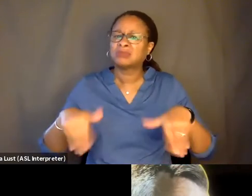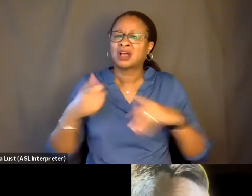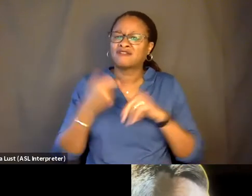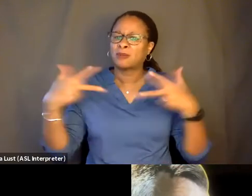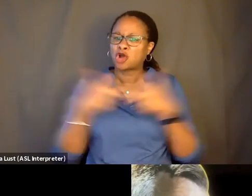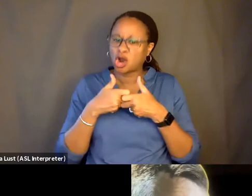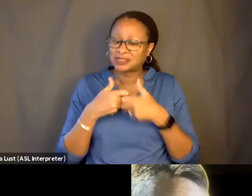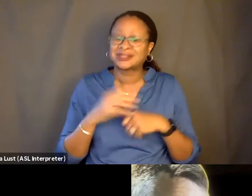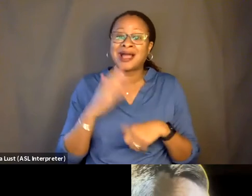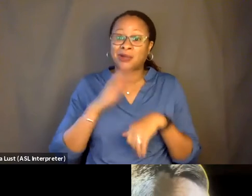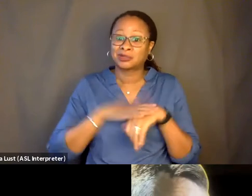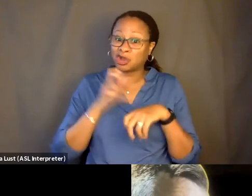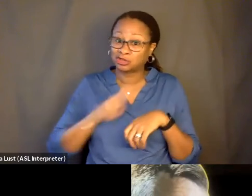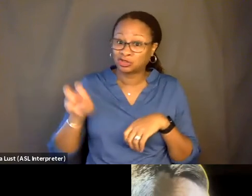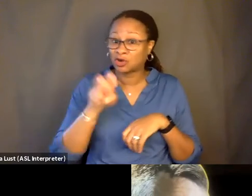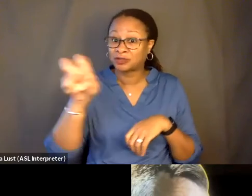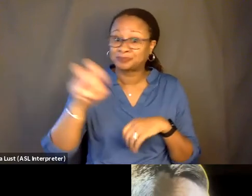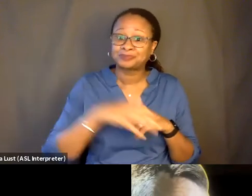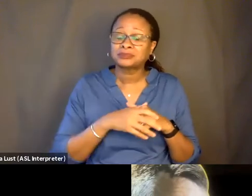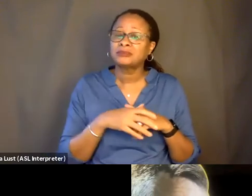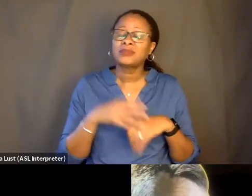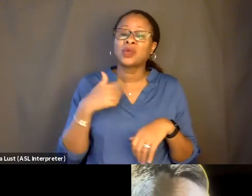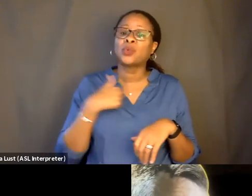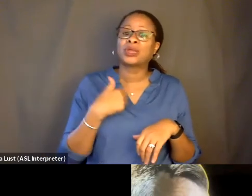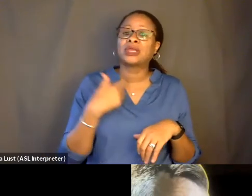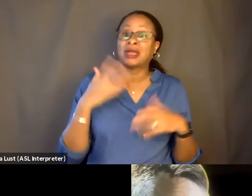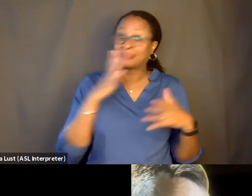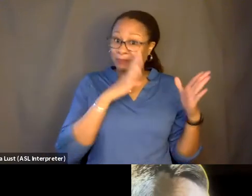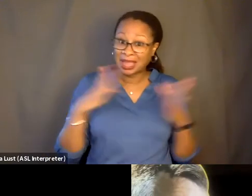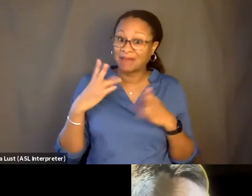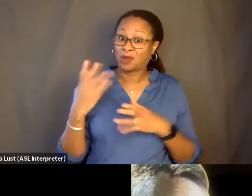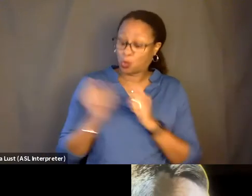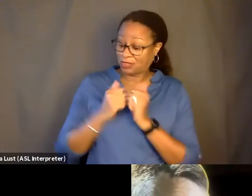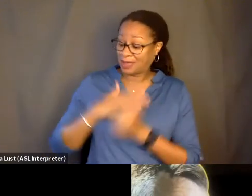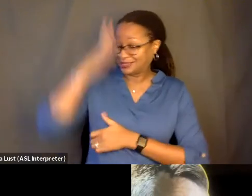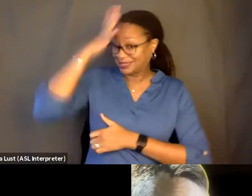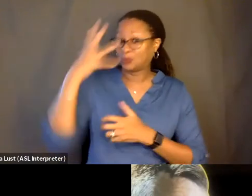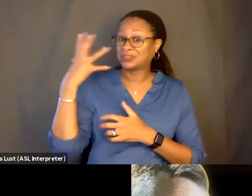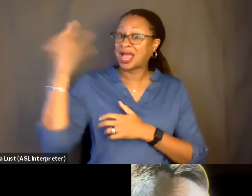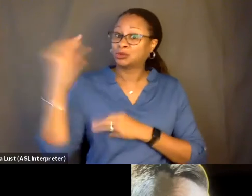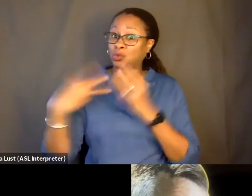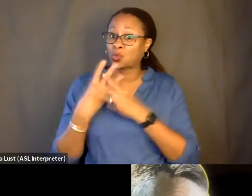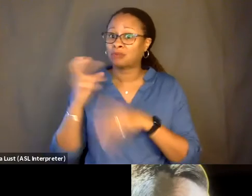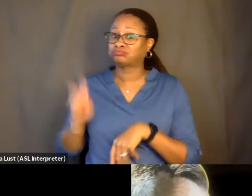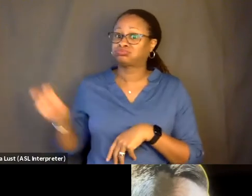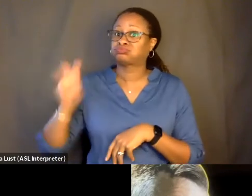that was going to take me and dad out into the world together. And by the time we had the budget to do it,